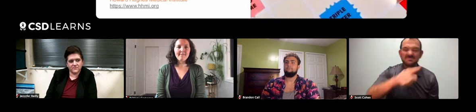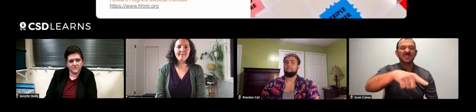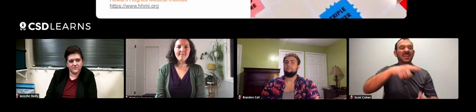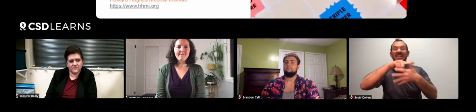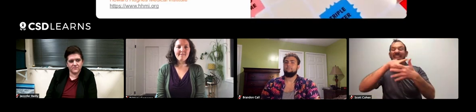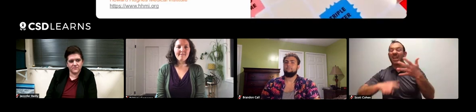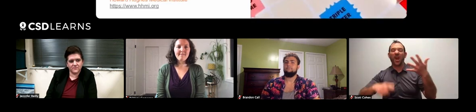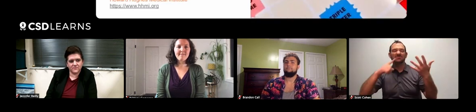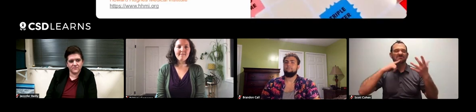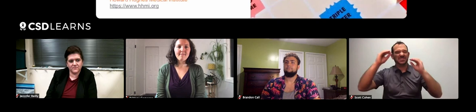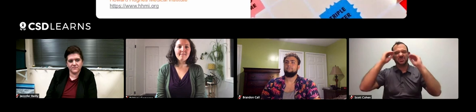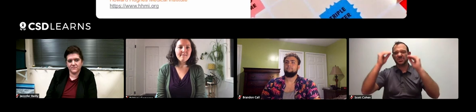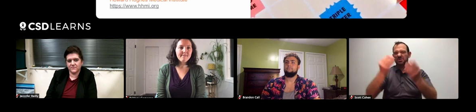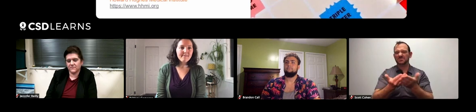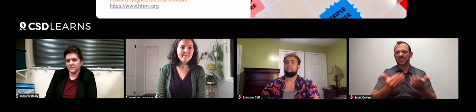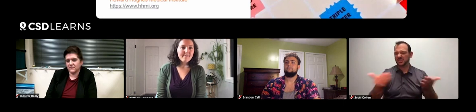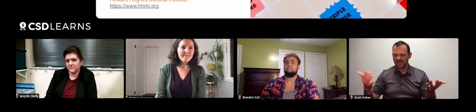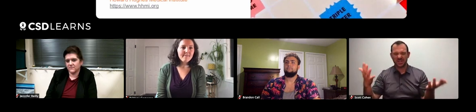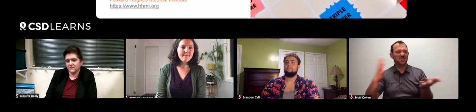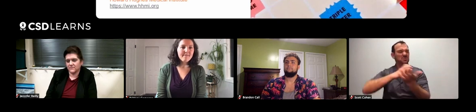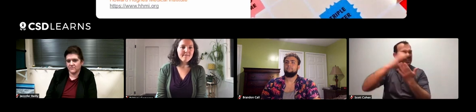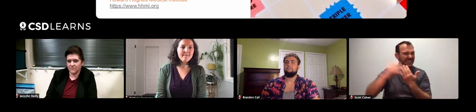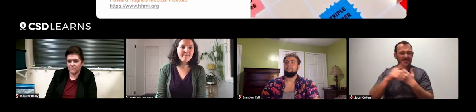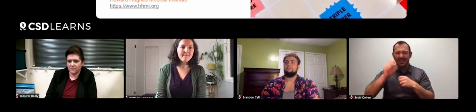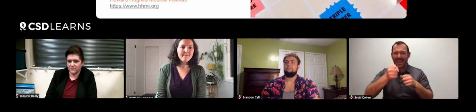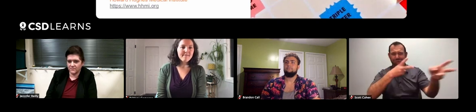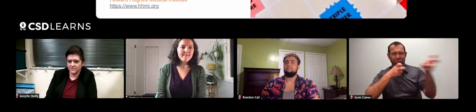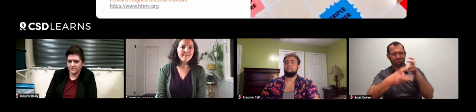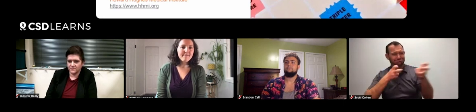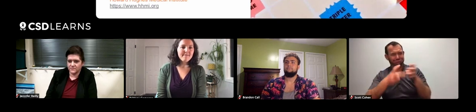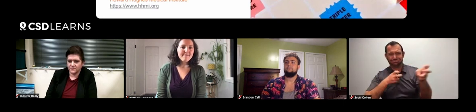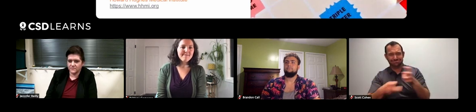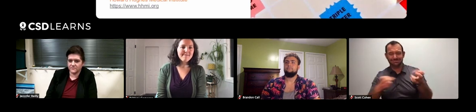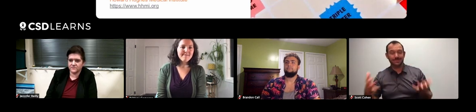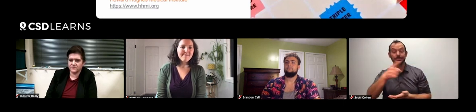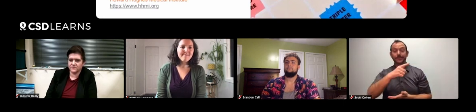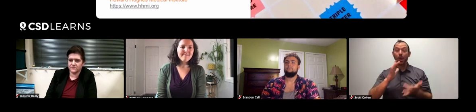Now we've got teaching resources and teaching curricula that you can pull from and use.